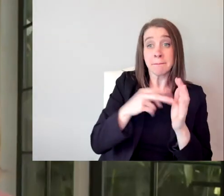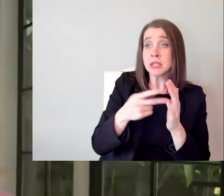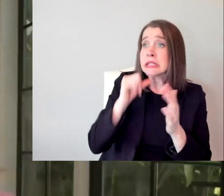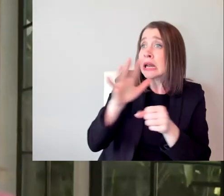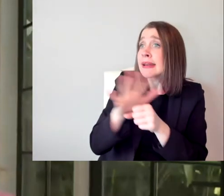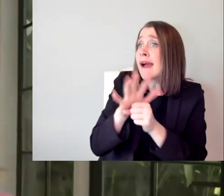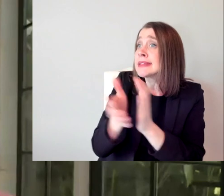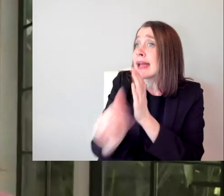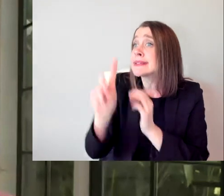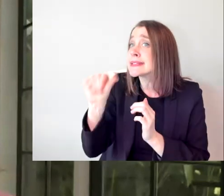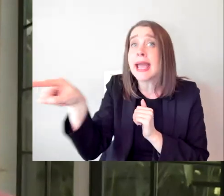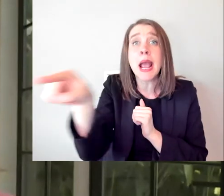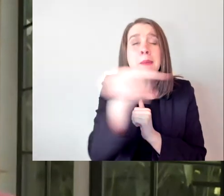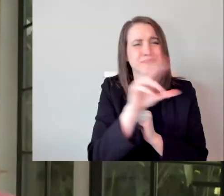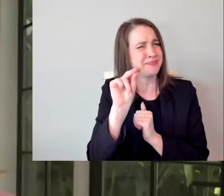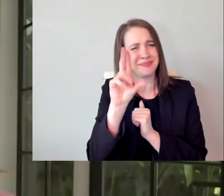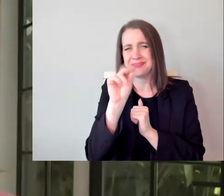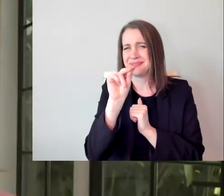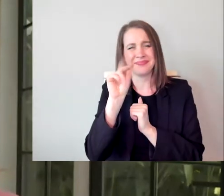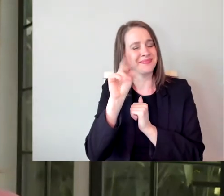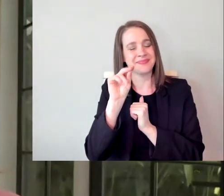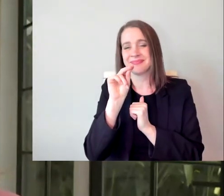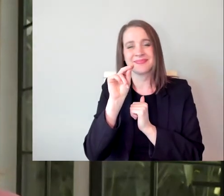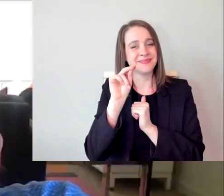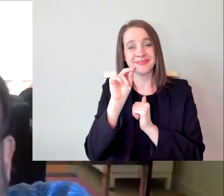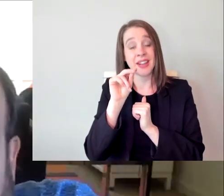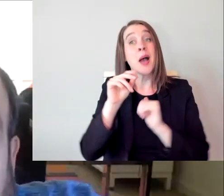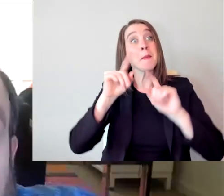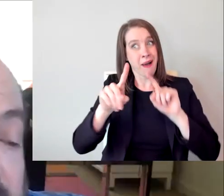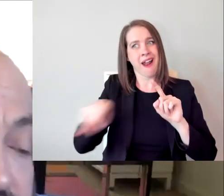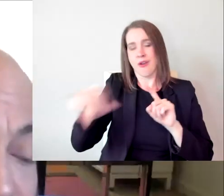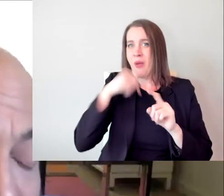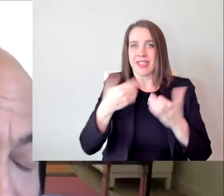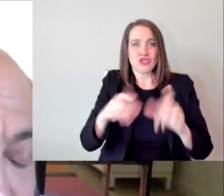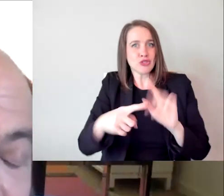it's just the lack of the ability to showcase it. And I think too.